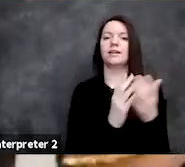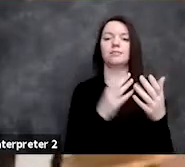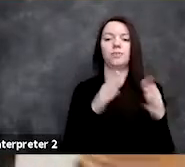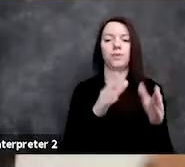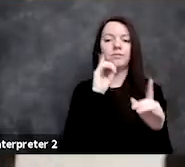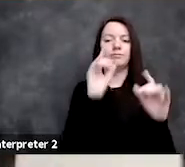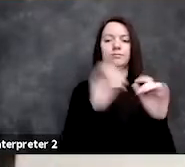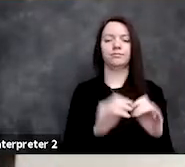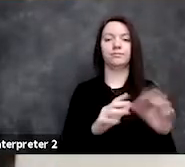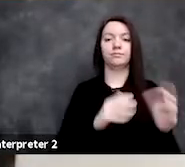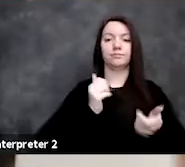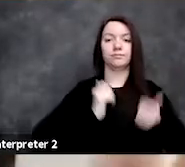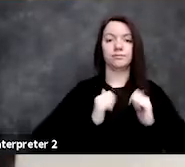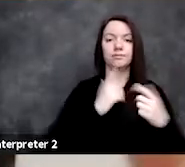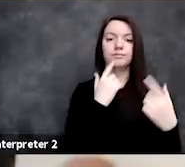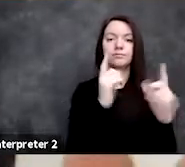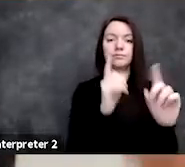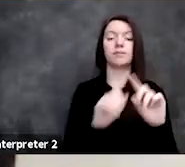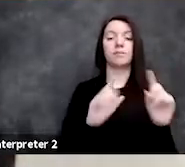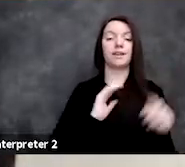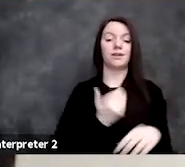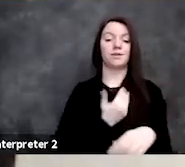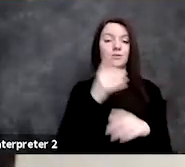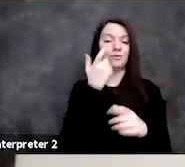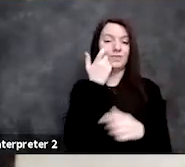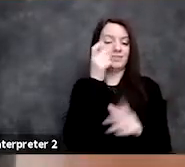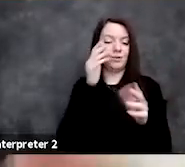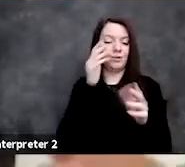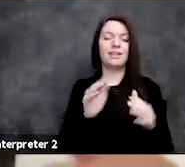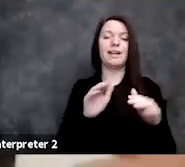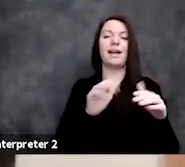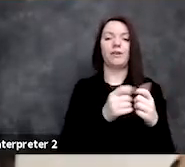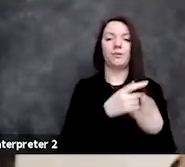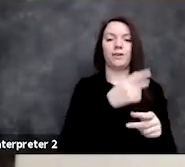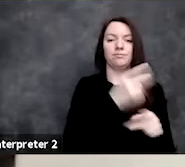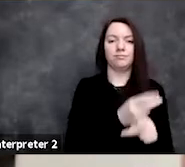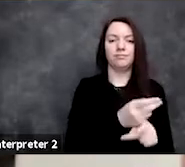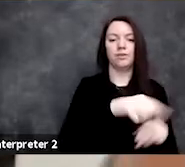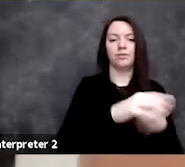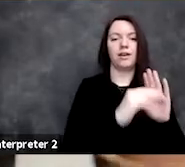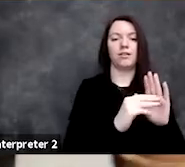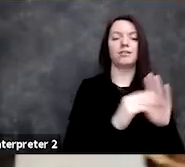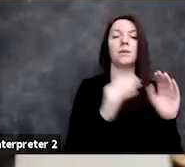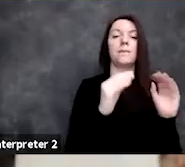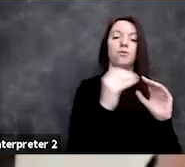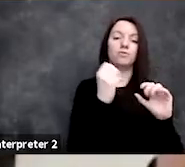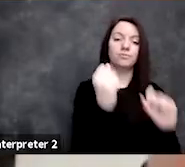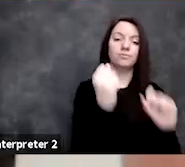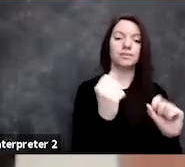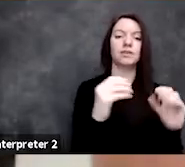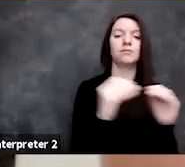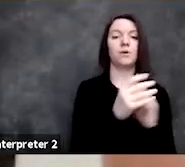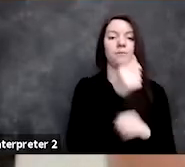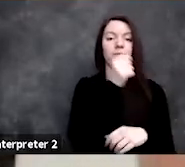and so what we've been focusing on recently is how to make those models more robust, private and fair in a health setting.